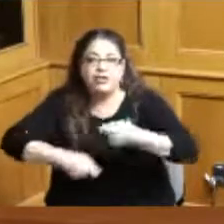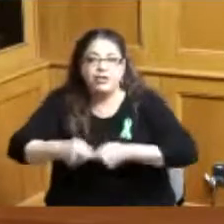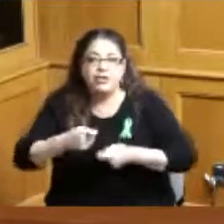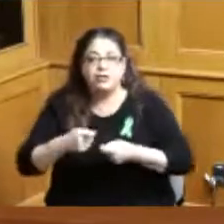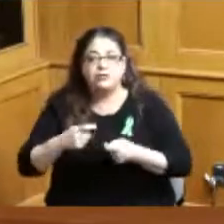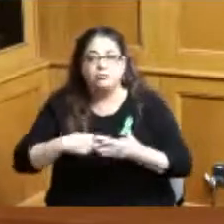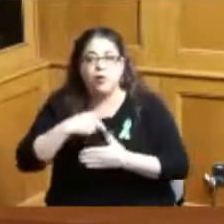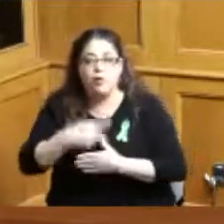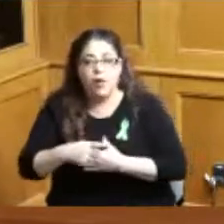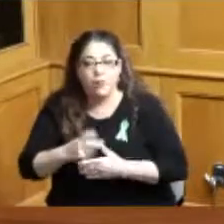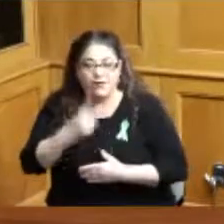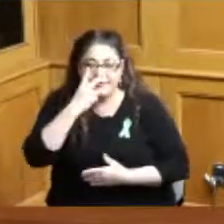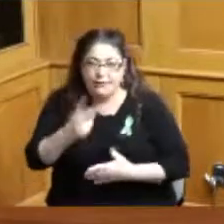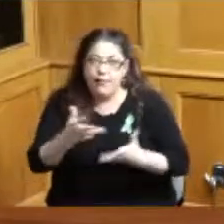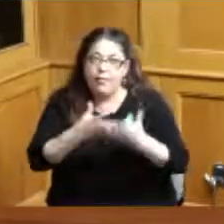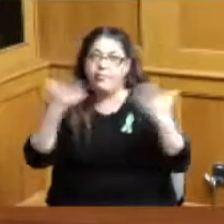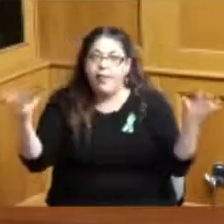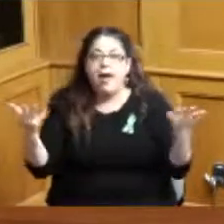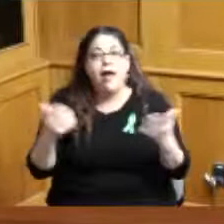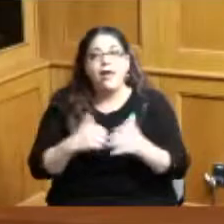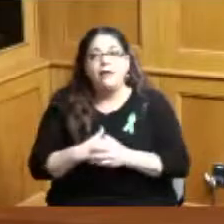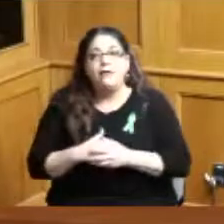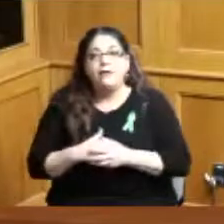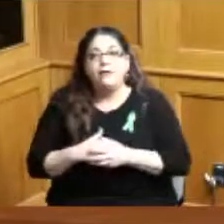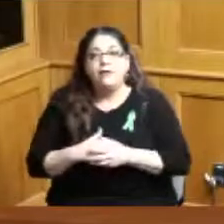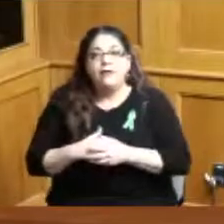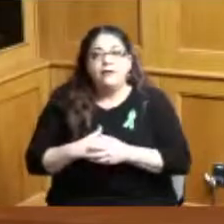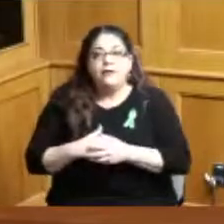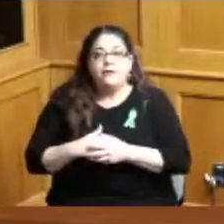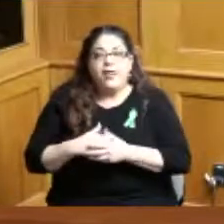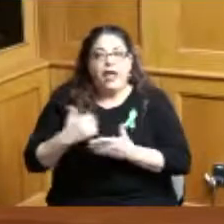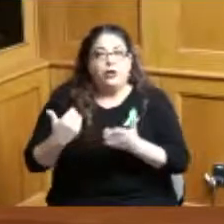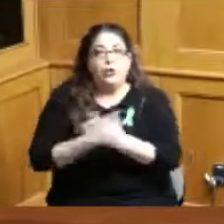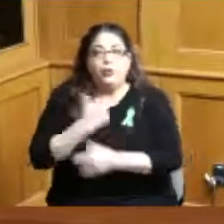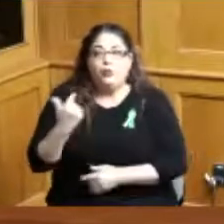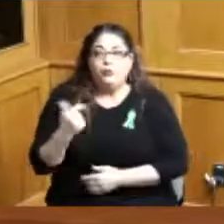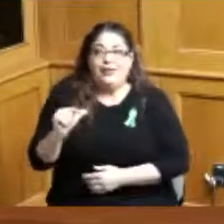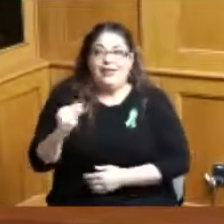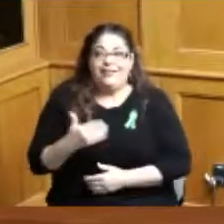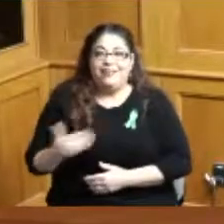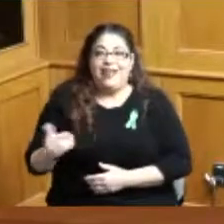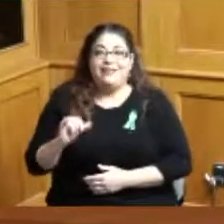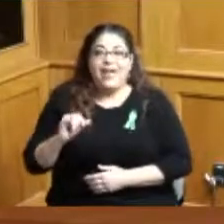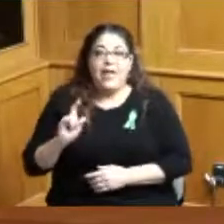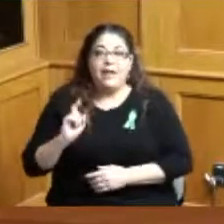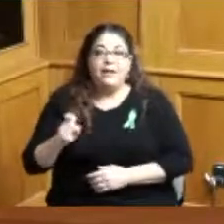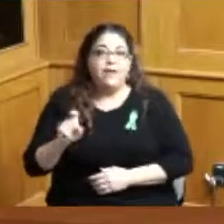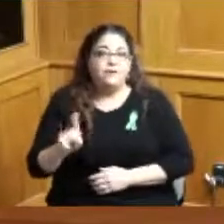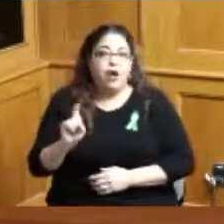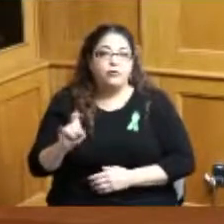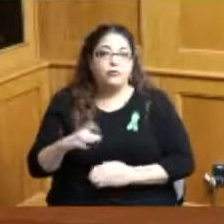on the agenda lately but this was a program where they gave incentives hundred dollar incentives for